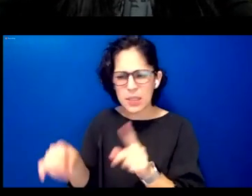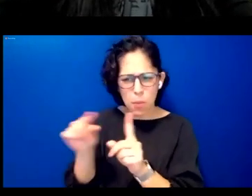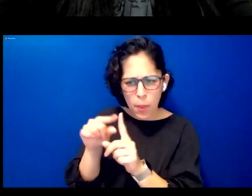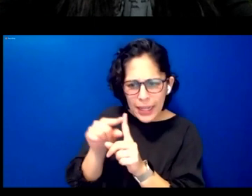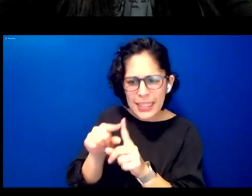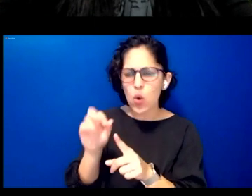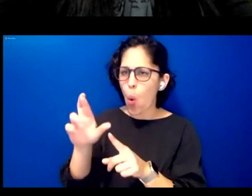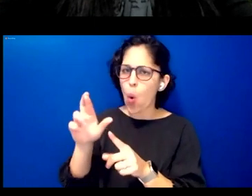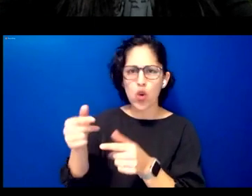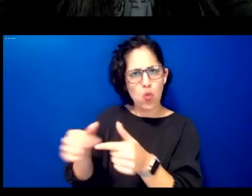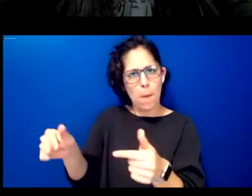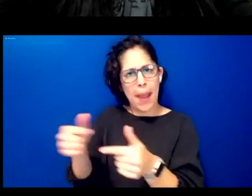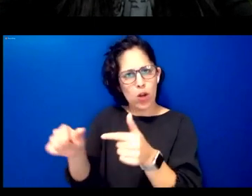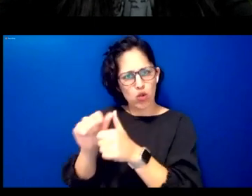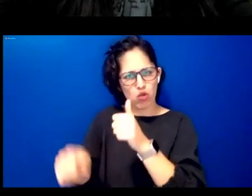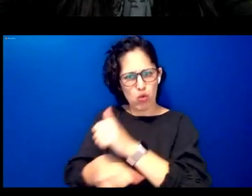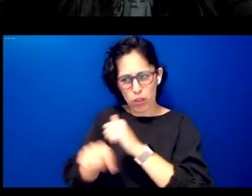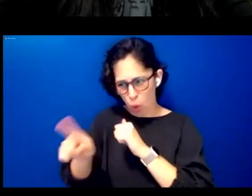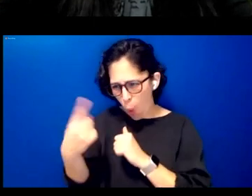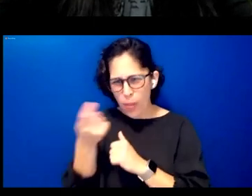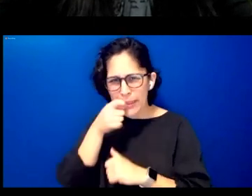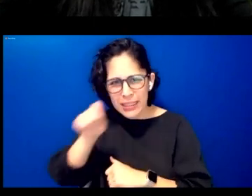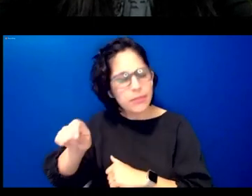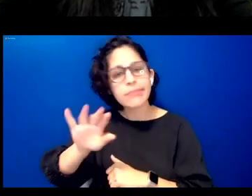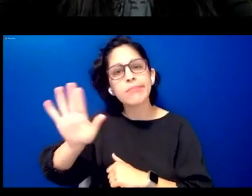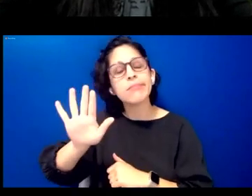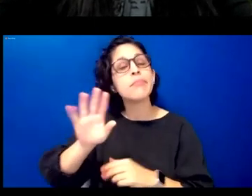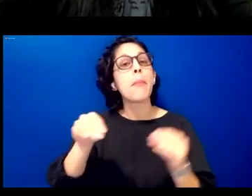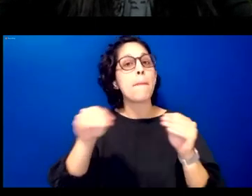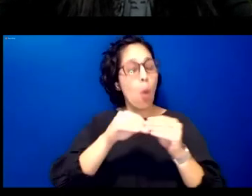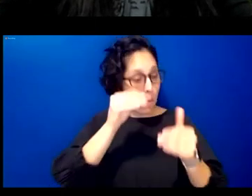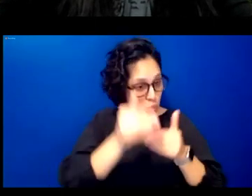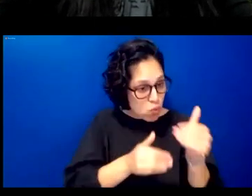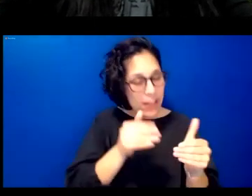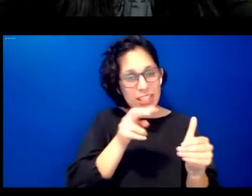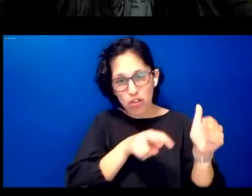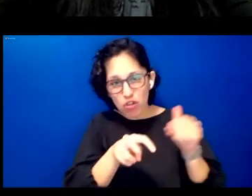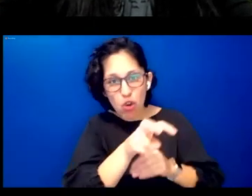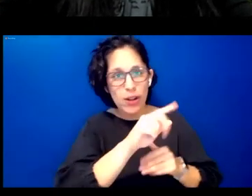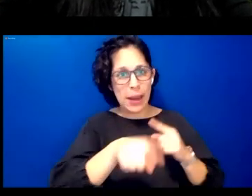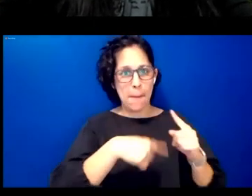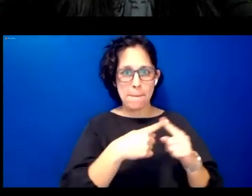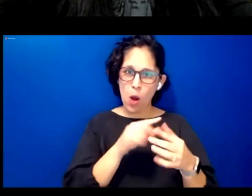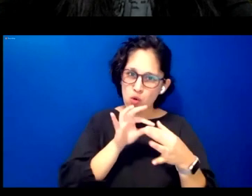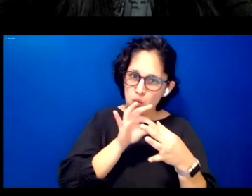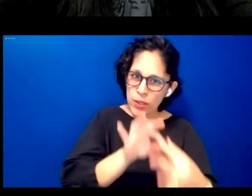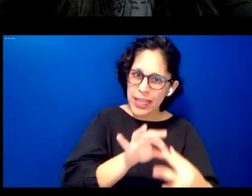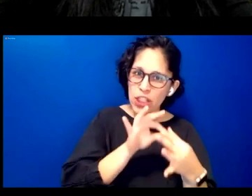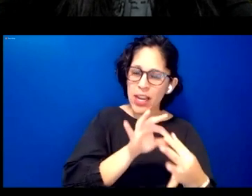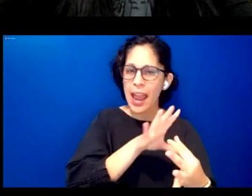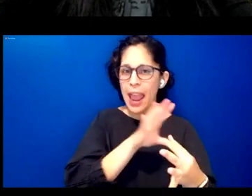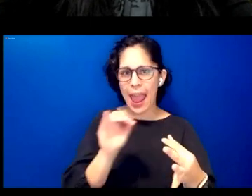but rather the process and journey of language learning through relationality and reciprocity